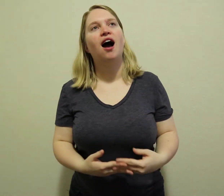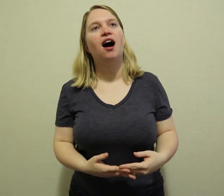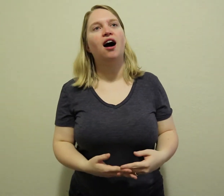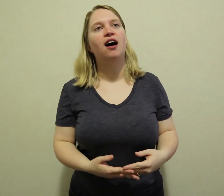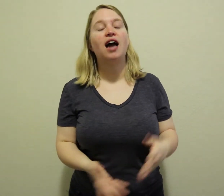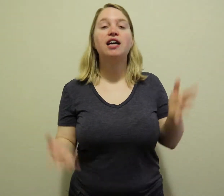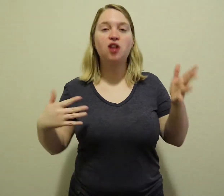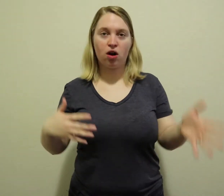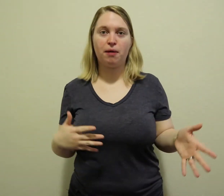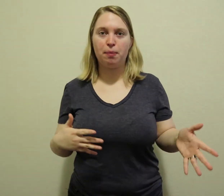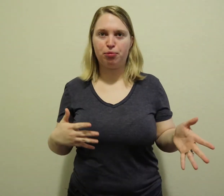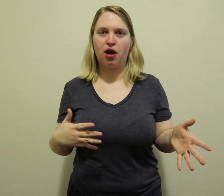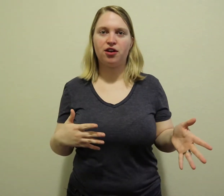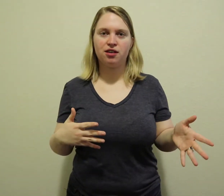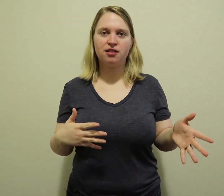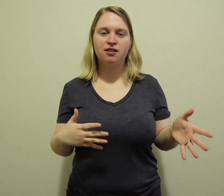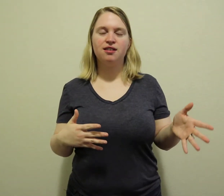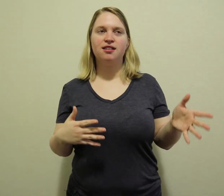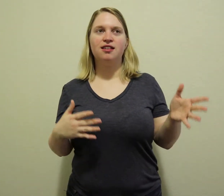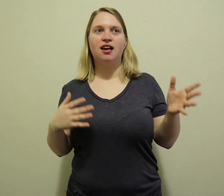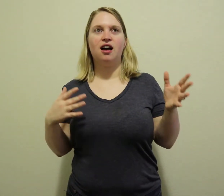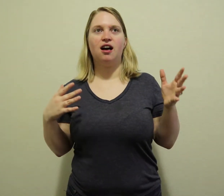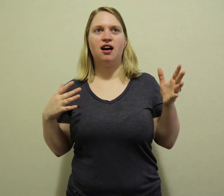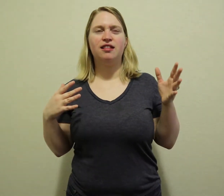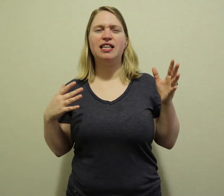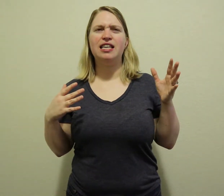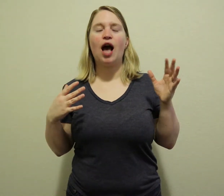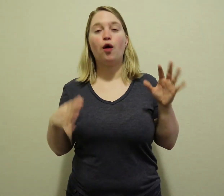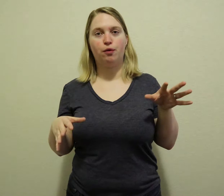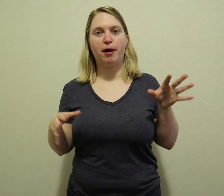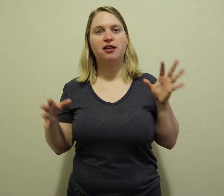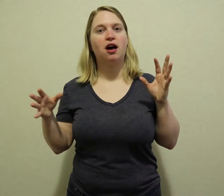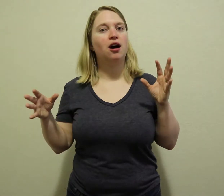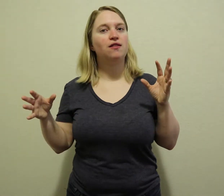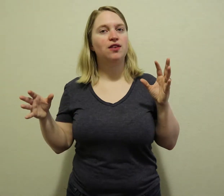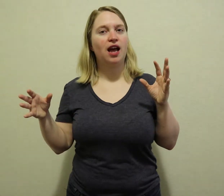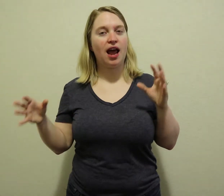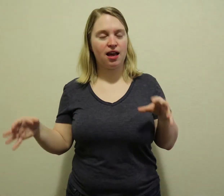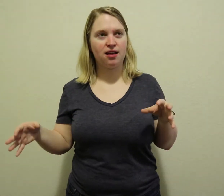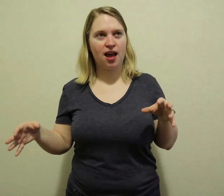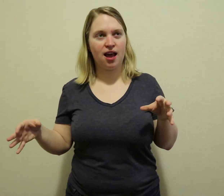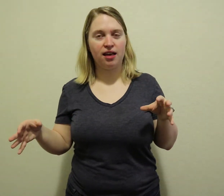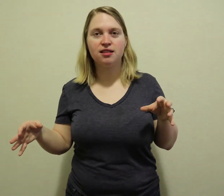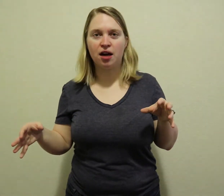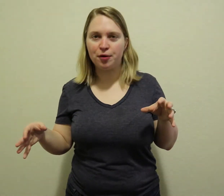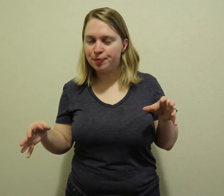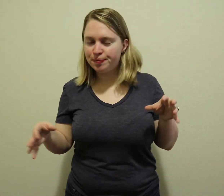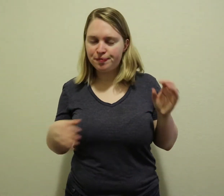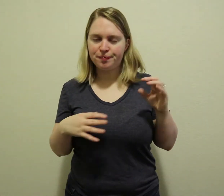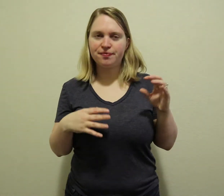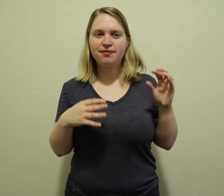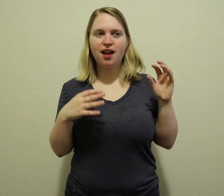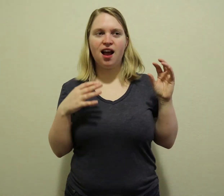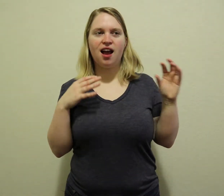I taught my brother the alphabet of ASL